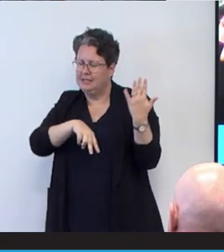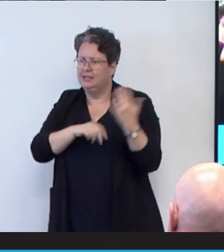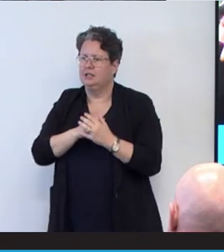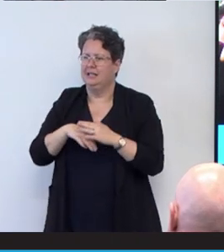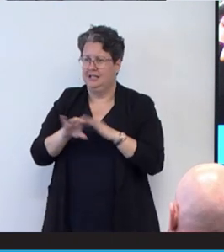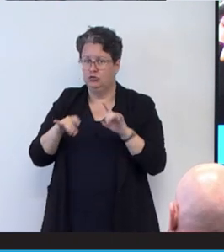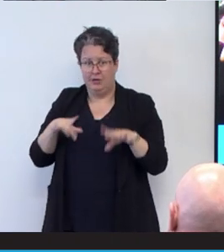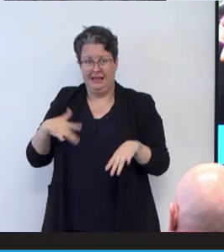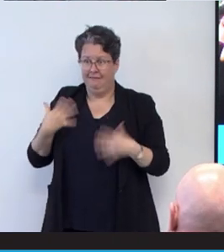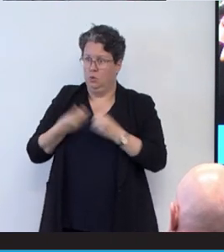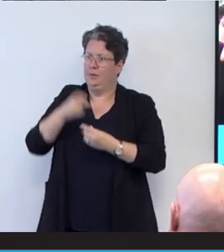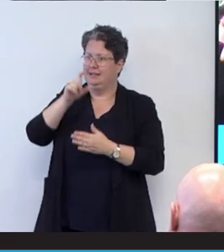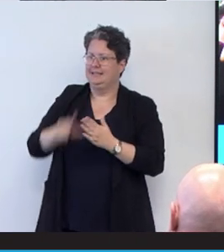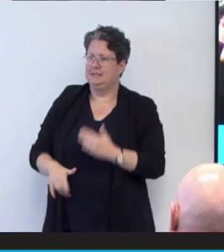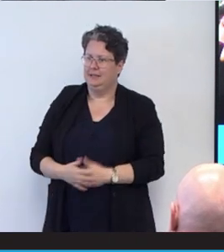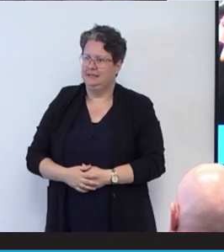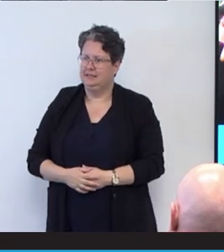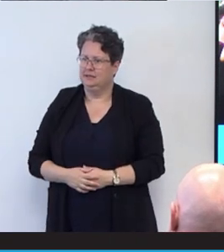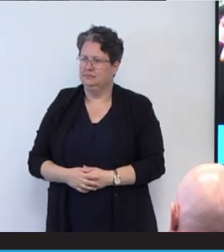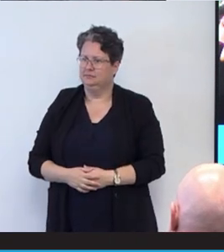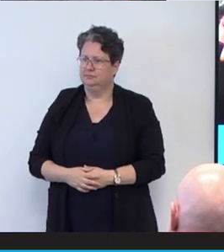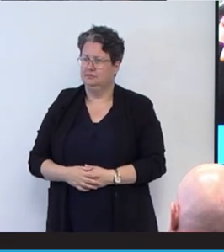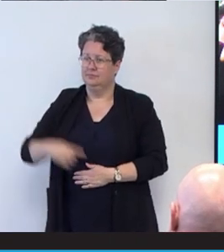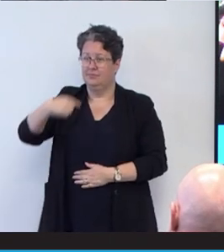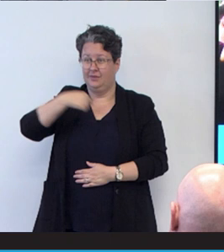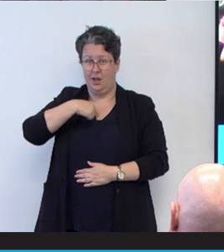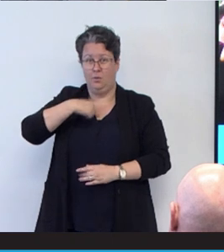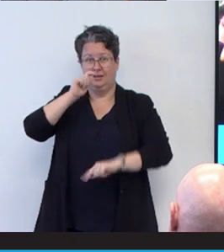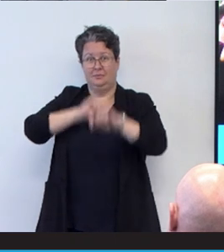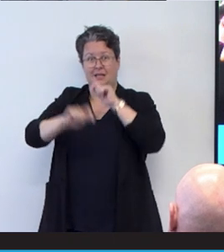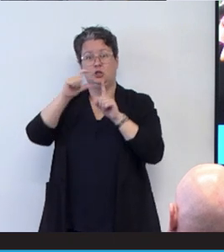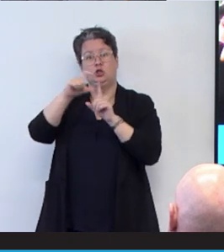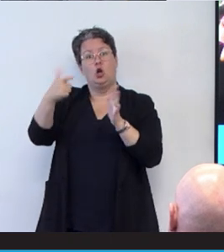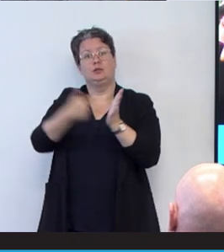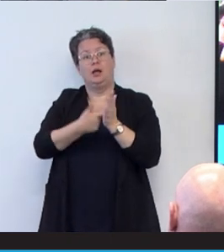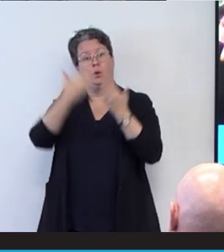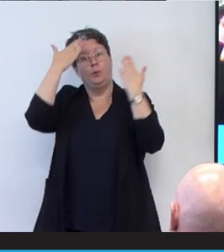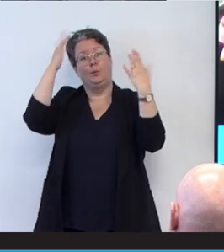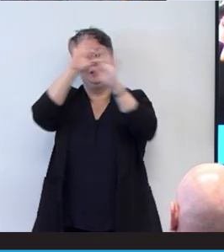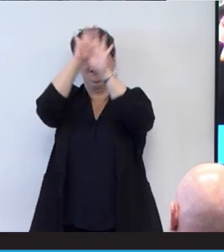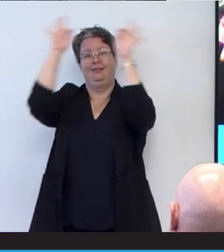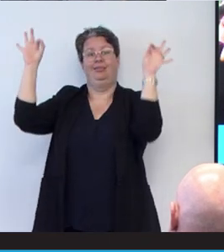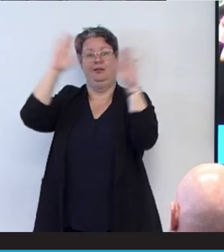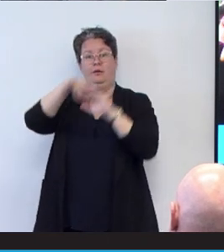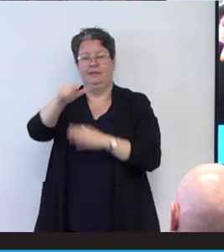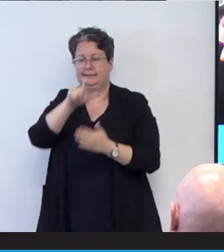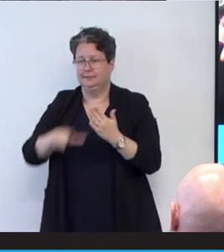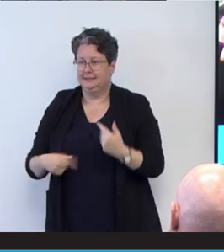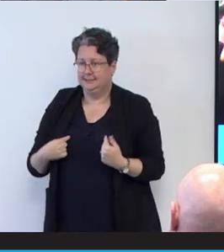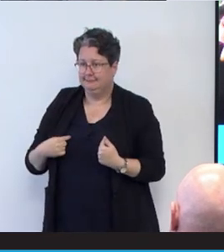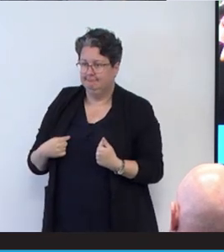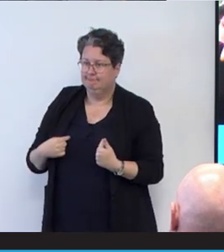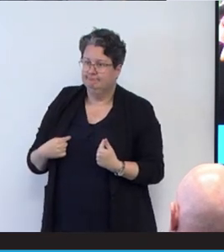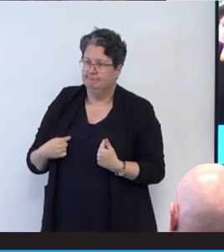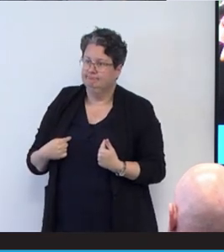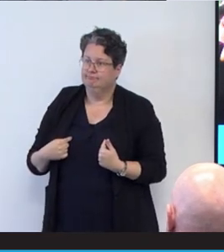with disability. And I was going to be a doctor who did not understand what their life was like,